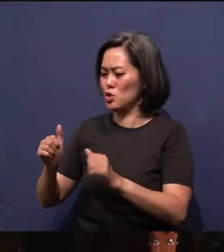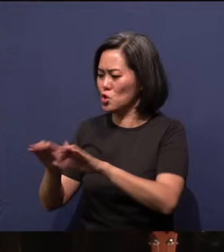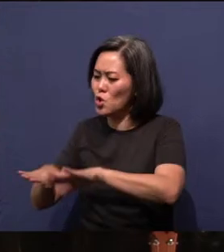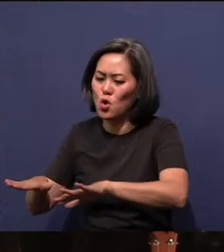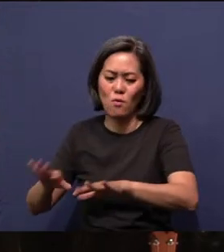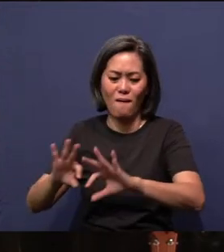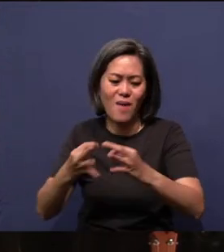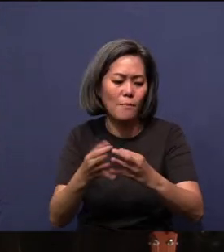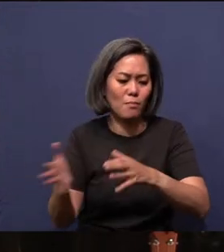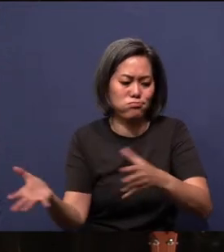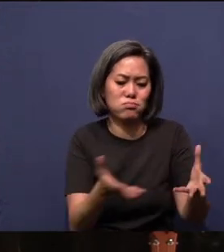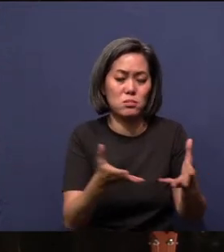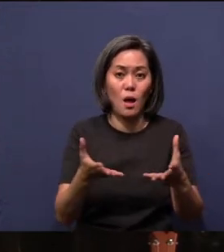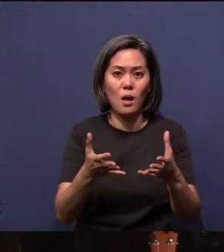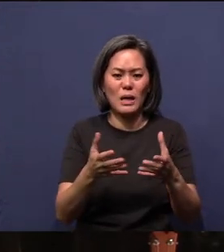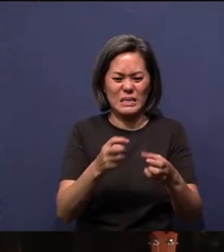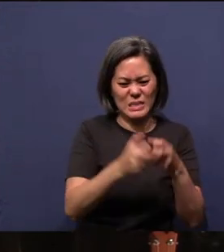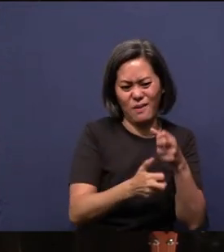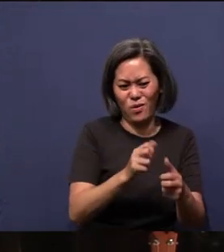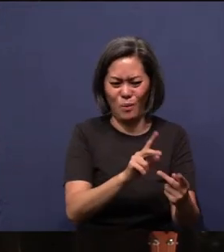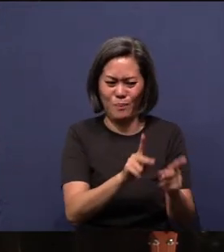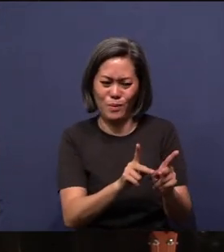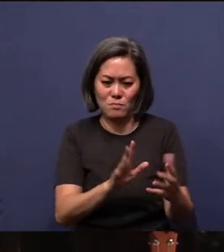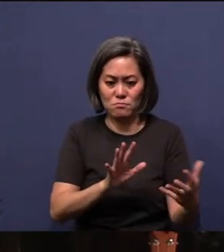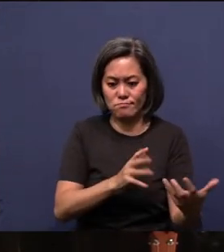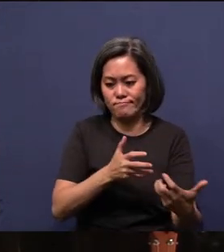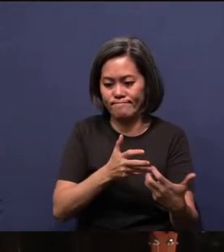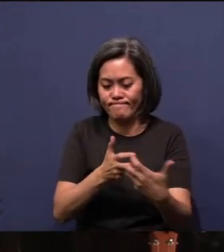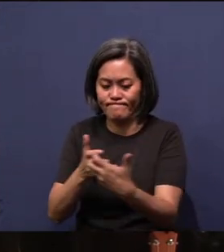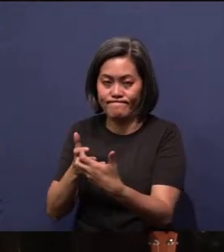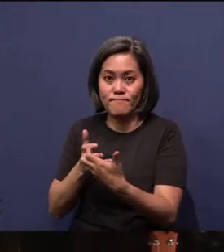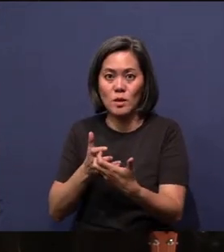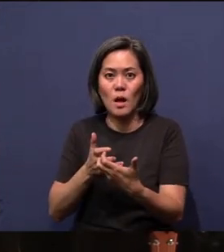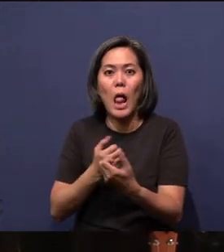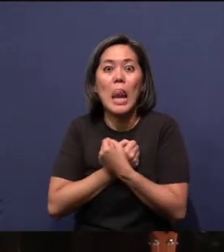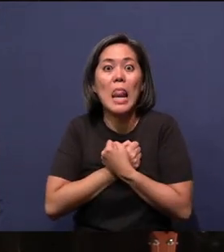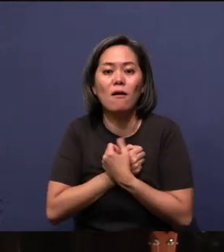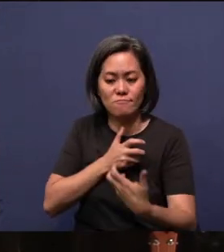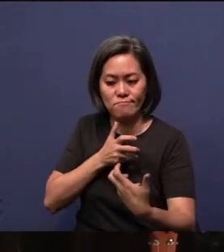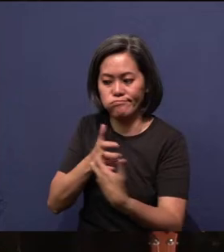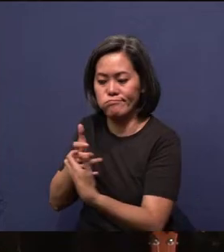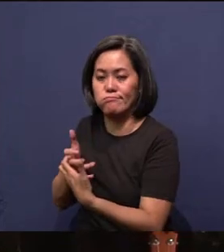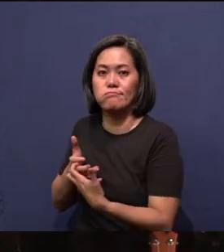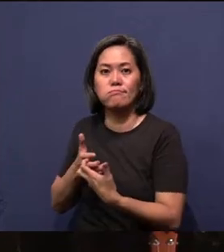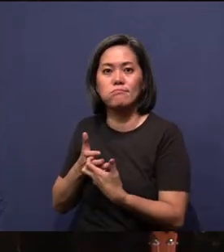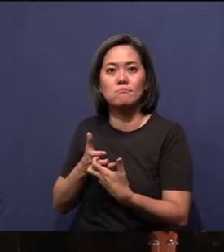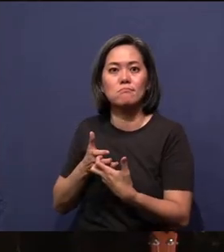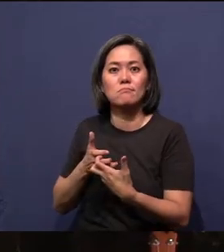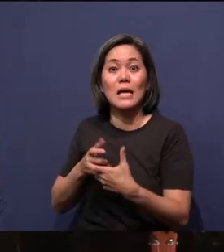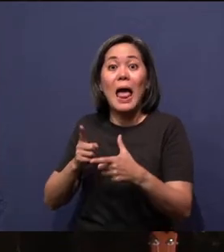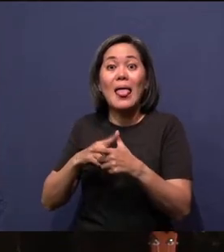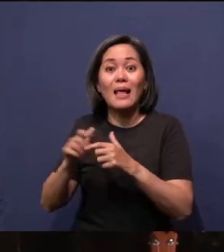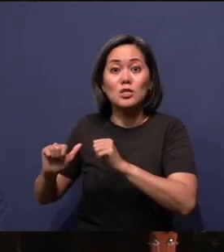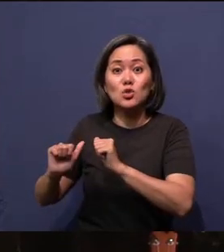family, with difficult people. We build love so that together we can go in missions